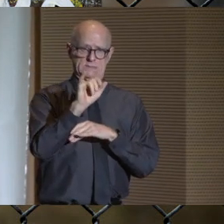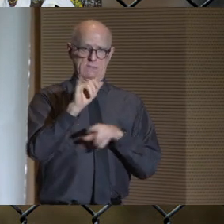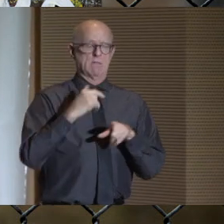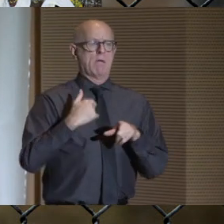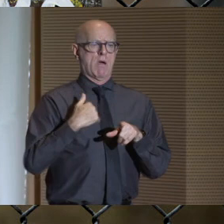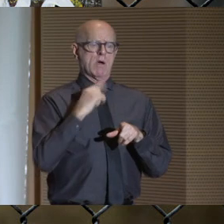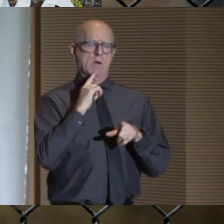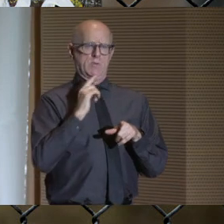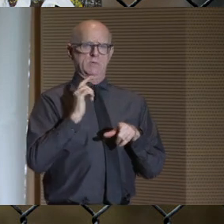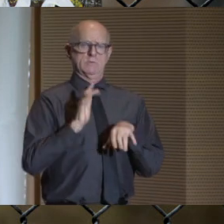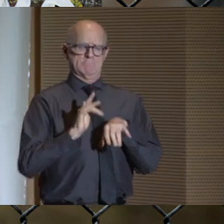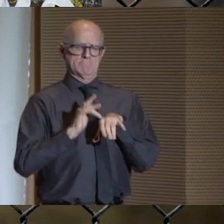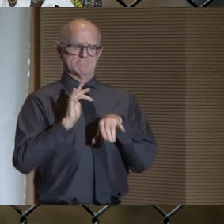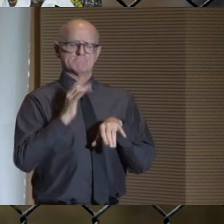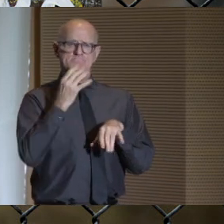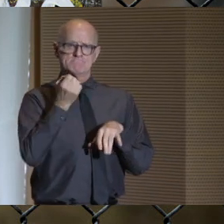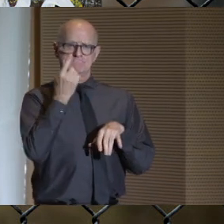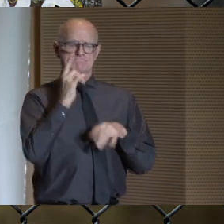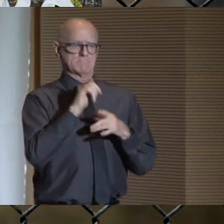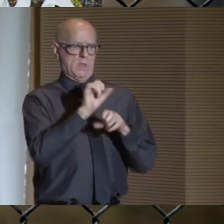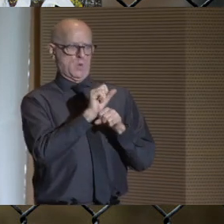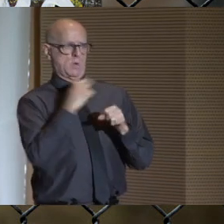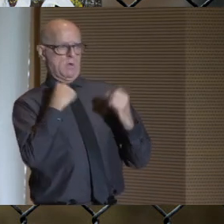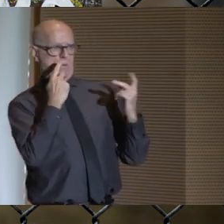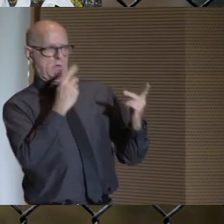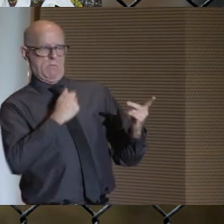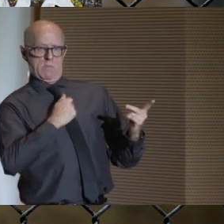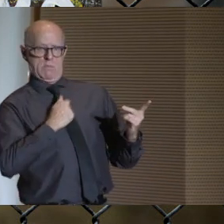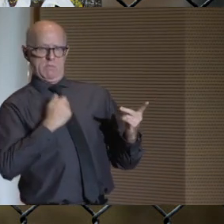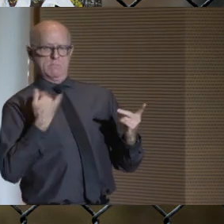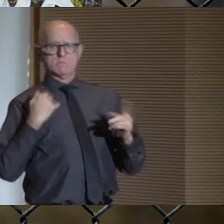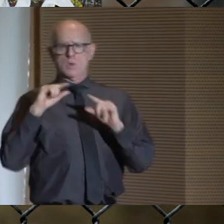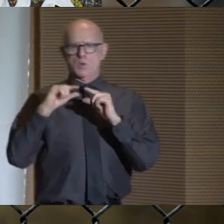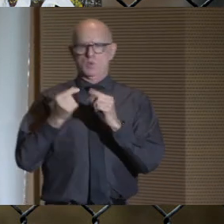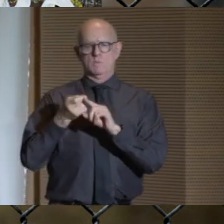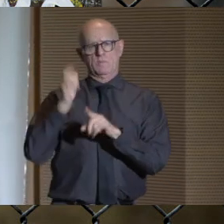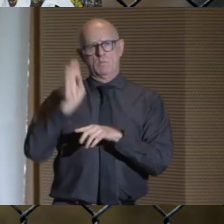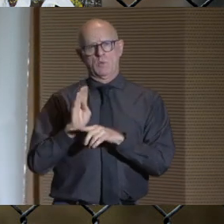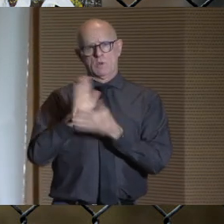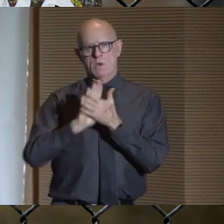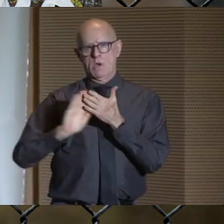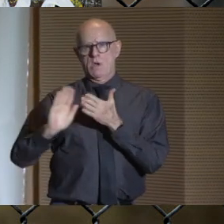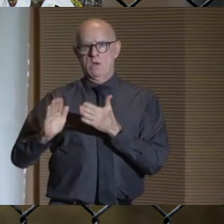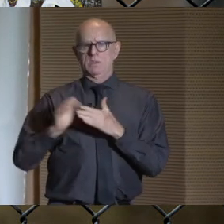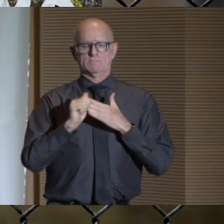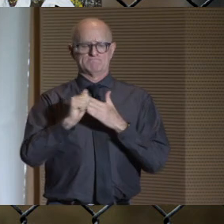I got a taste of the work myself earlier this year when a group of Brooklyn College students